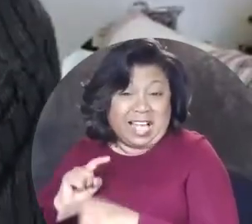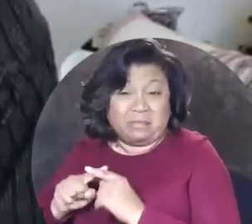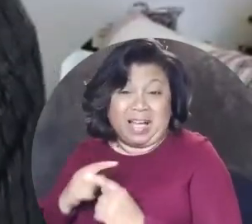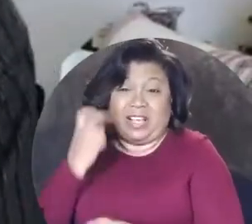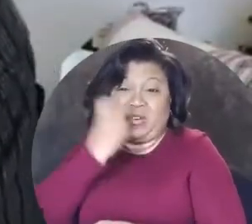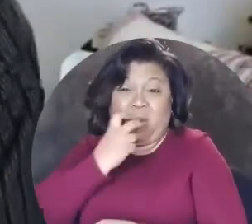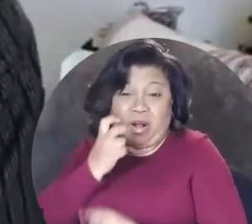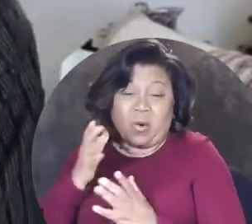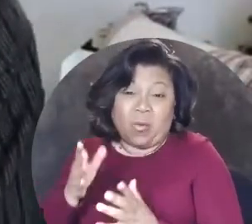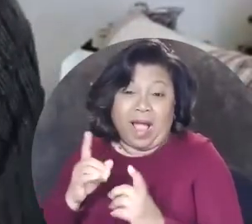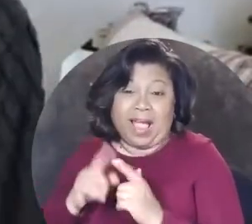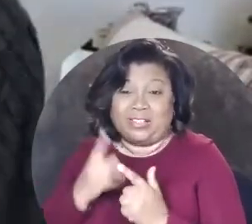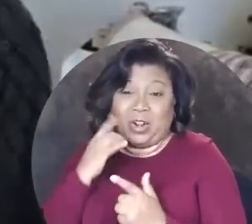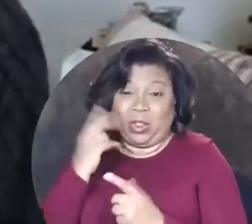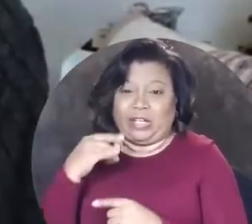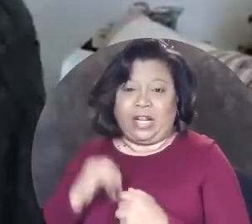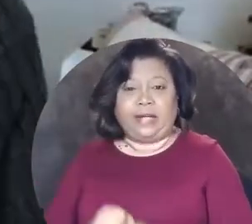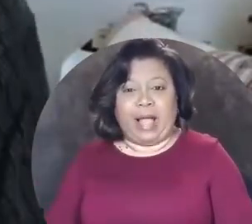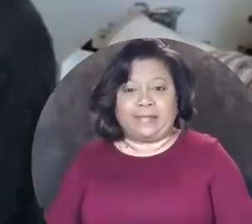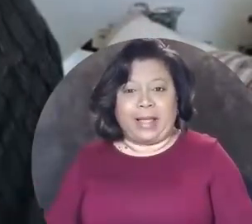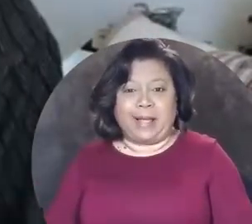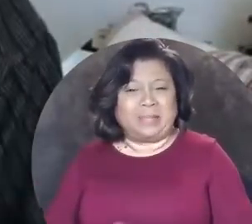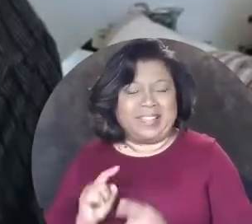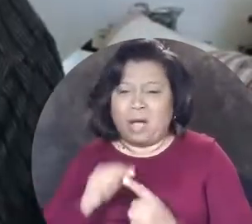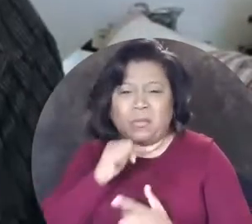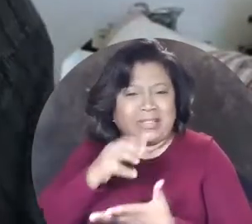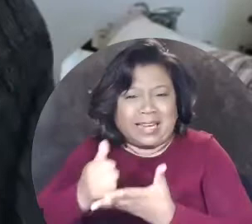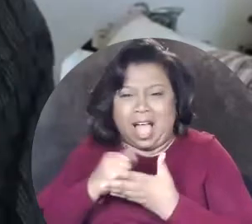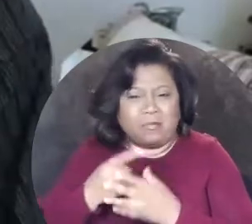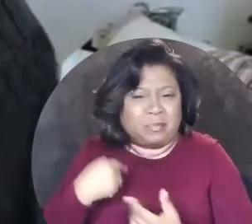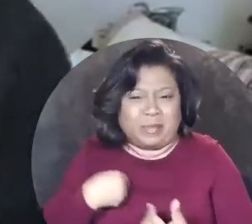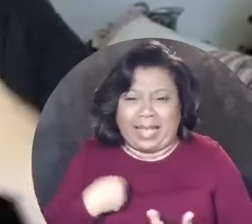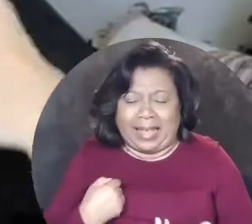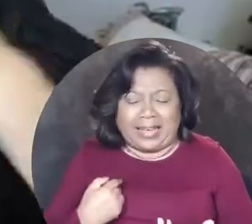but in an oral way, looking like this, but that wasn't helpful for me